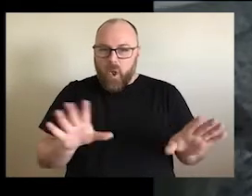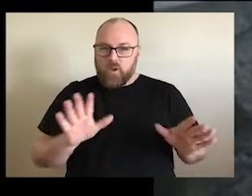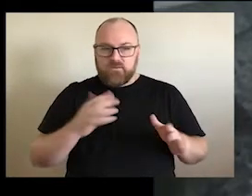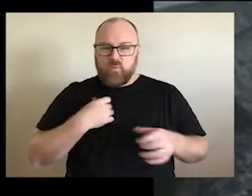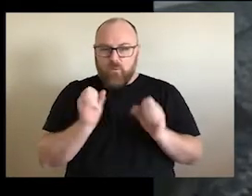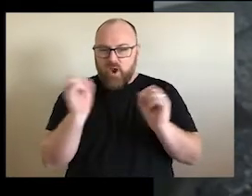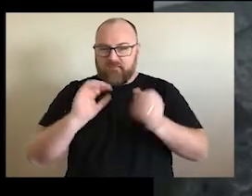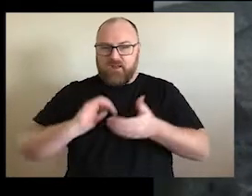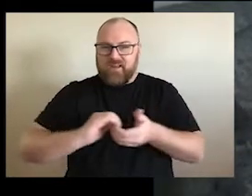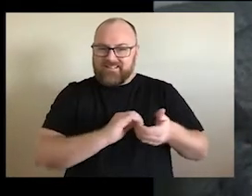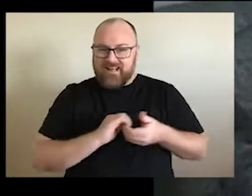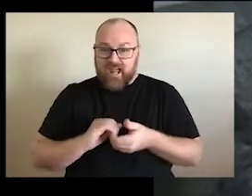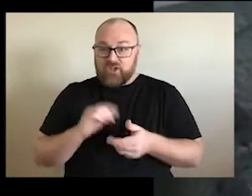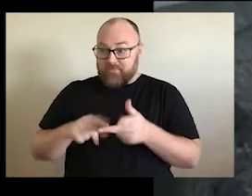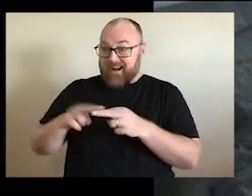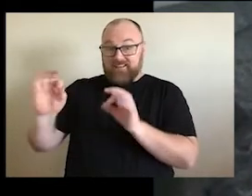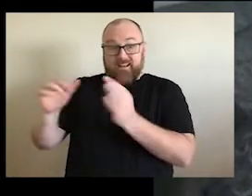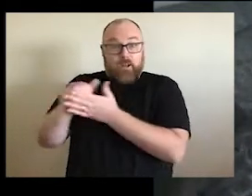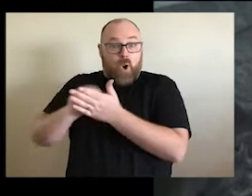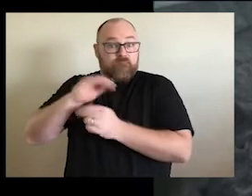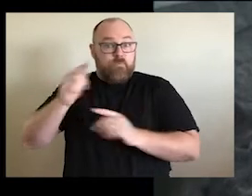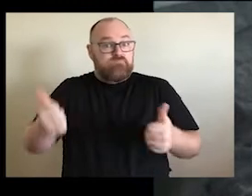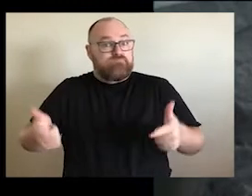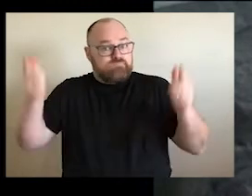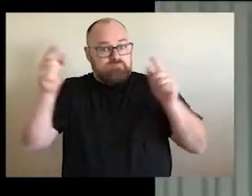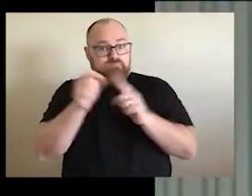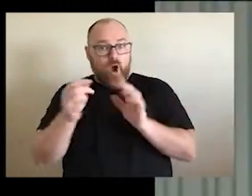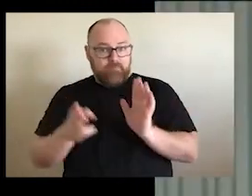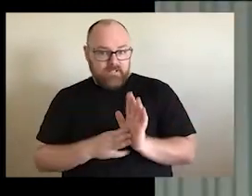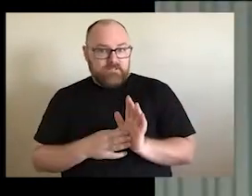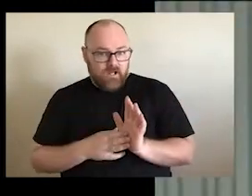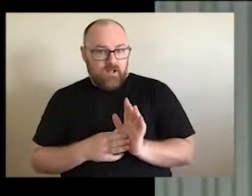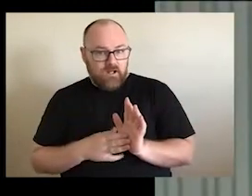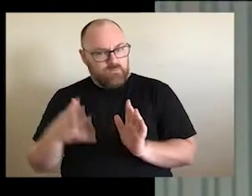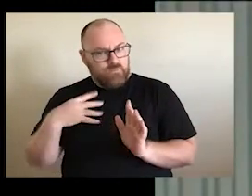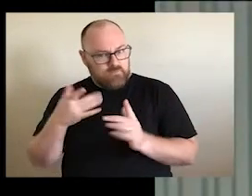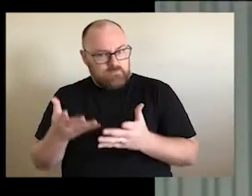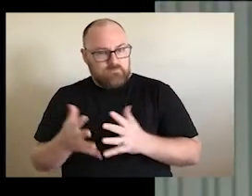they'll be reconciliation because I think we'll all work at that still. What is in question, certainly with the native